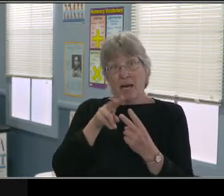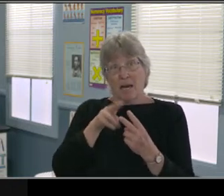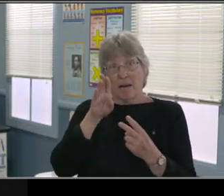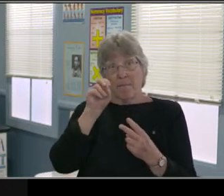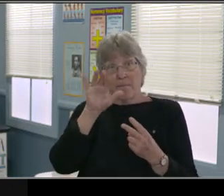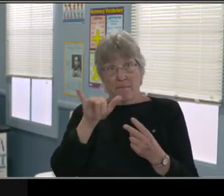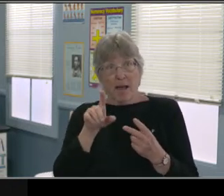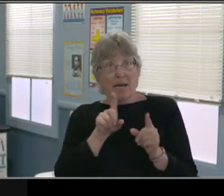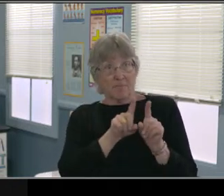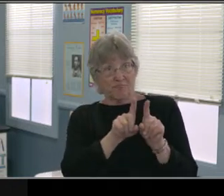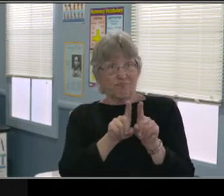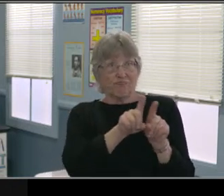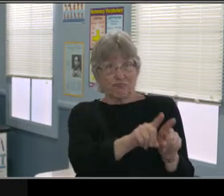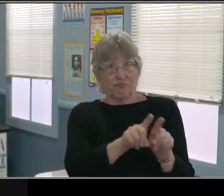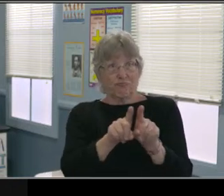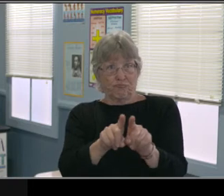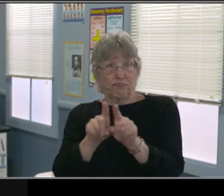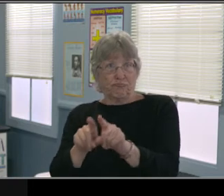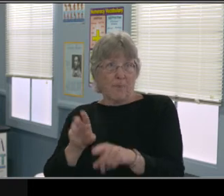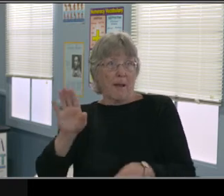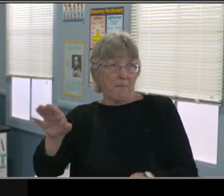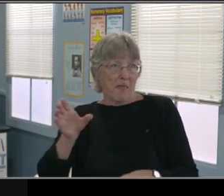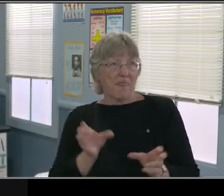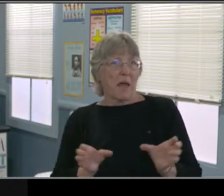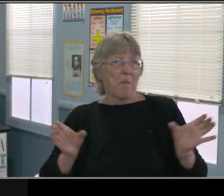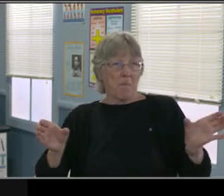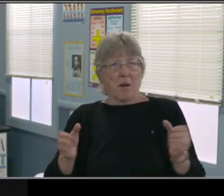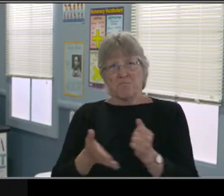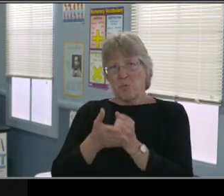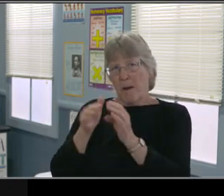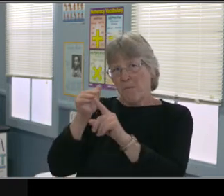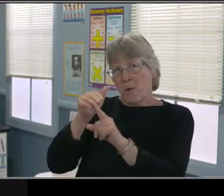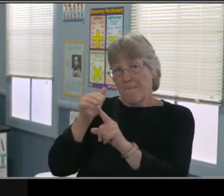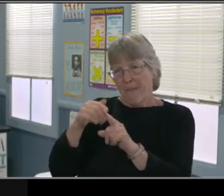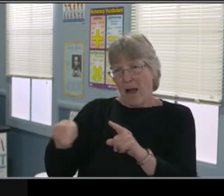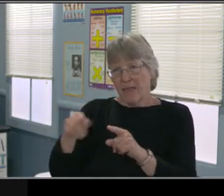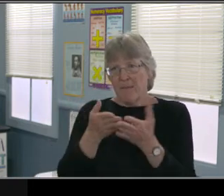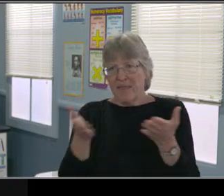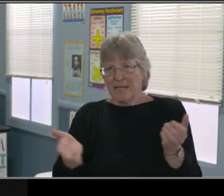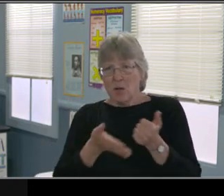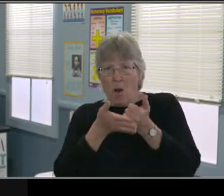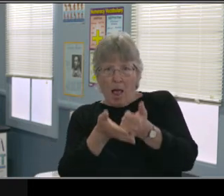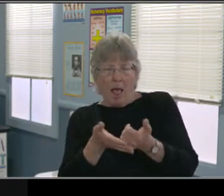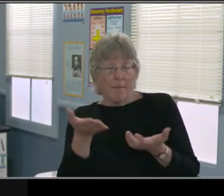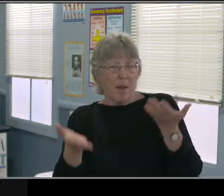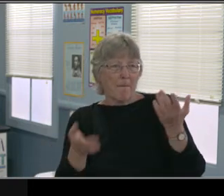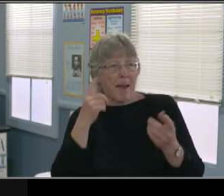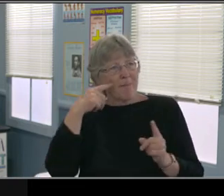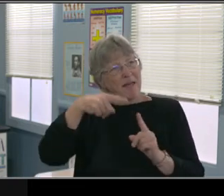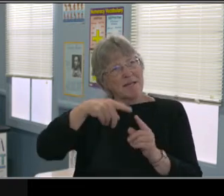in that setting. Or it may be the opposite. It may be that in that setting there's too much going on